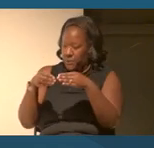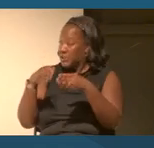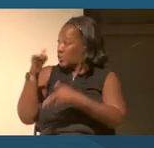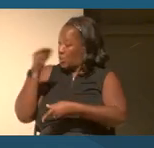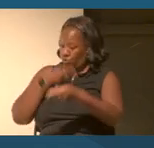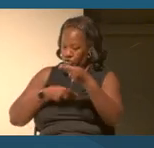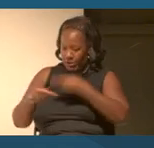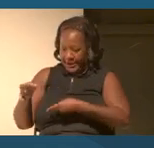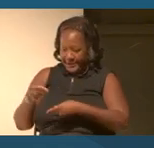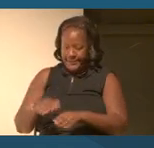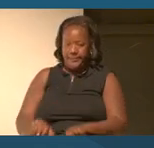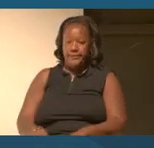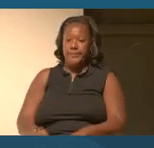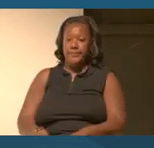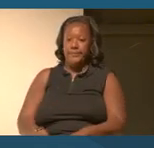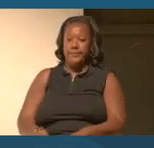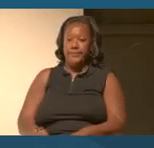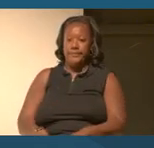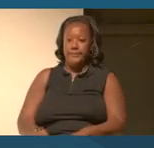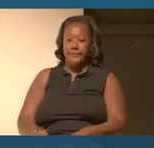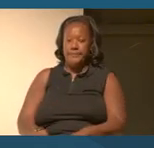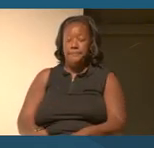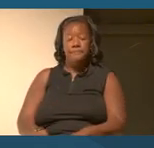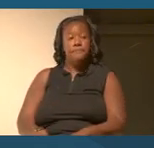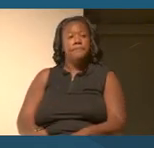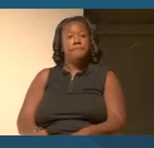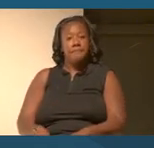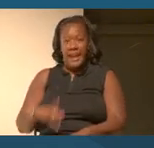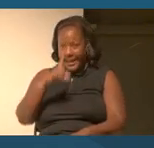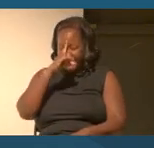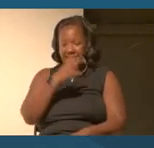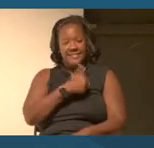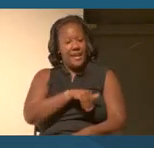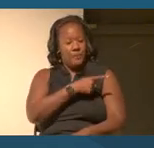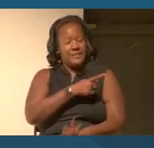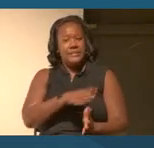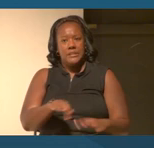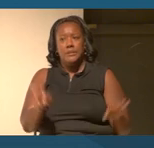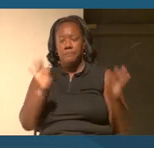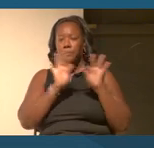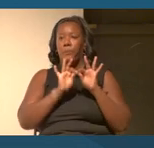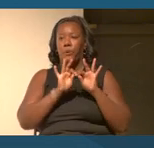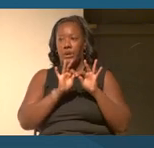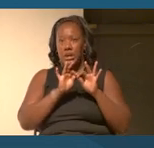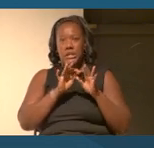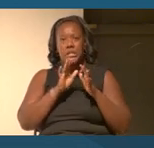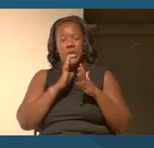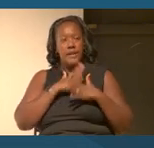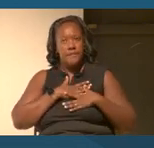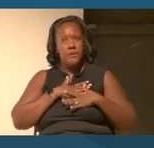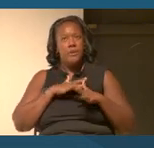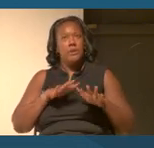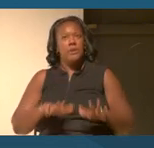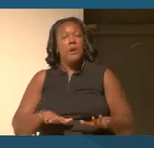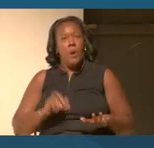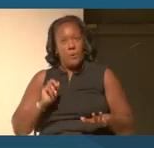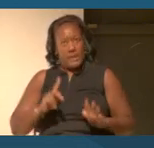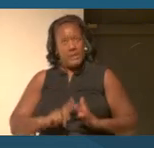Let's look at this from a lens of trade. And so I think that was an important kind of grounding of a way into a conversation.